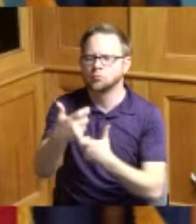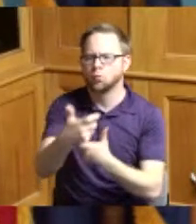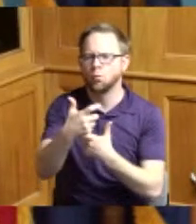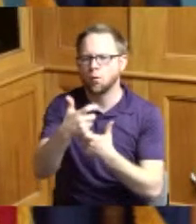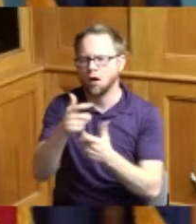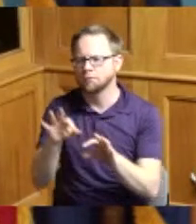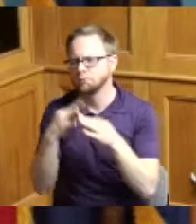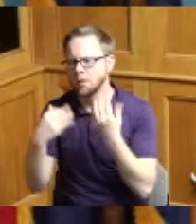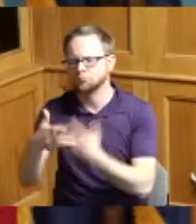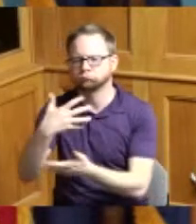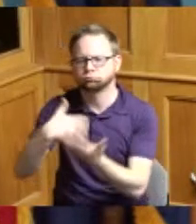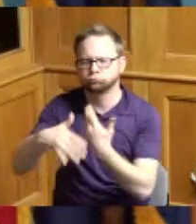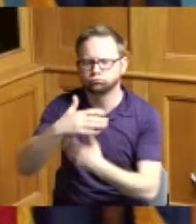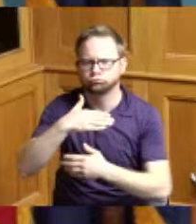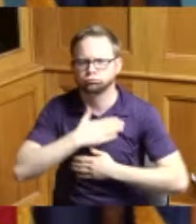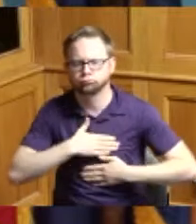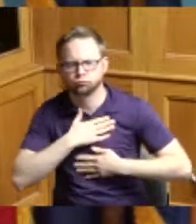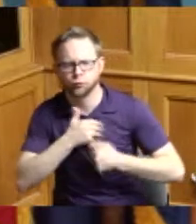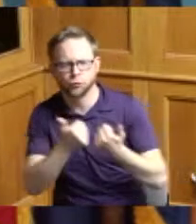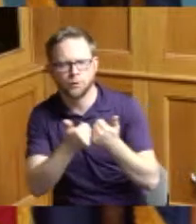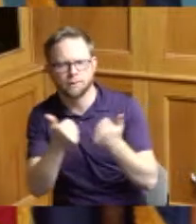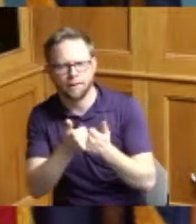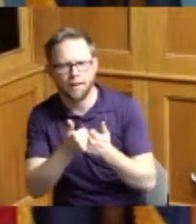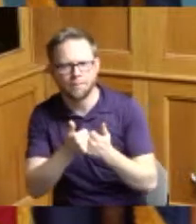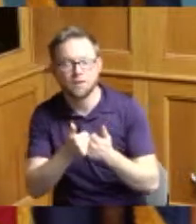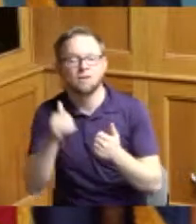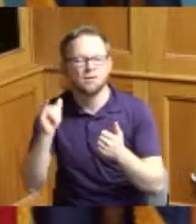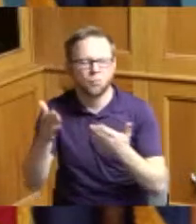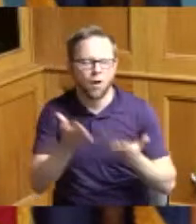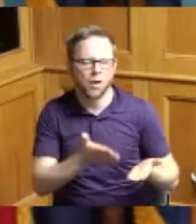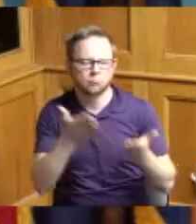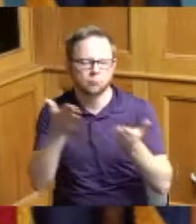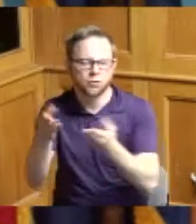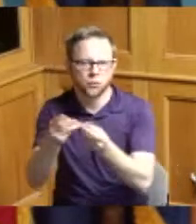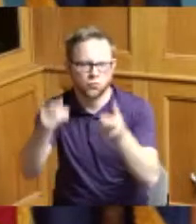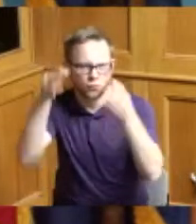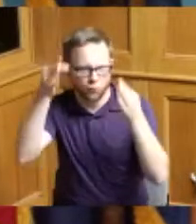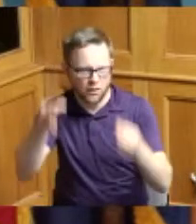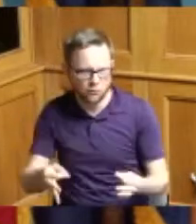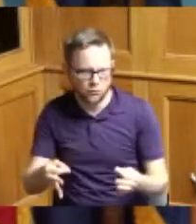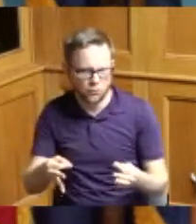be able to have that holiday so I'm presenting this resolution on behalf of the workers